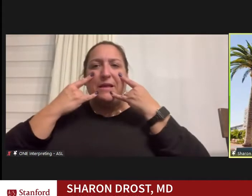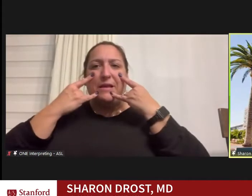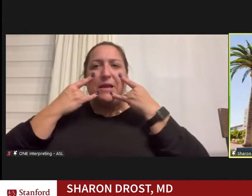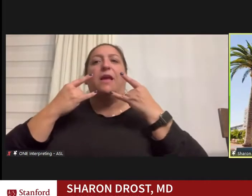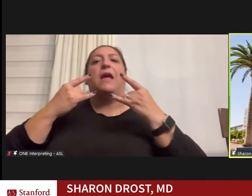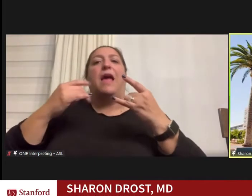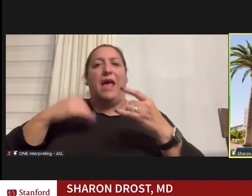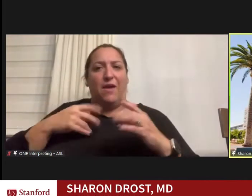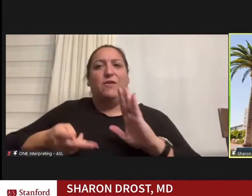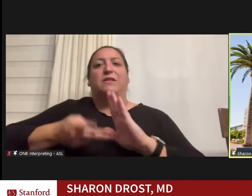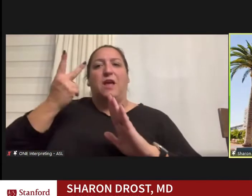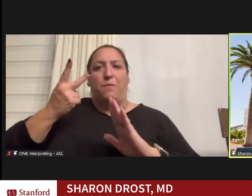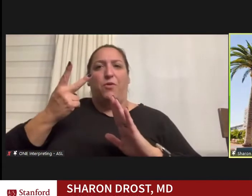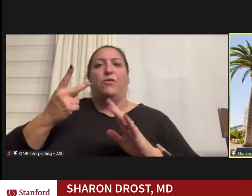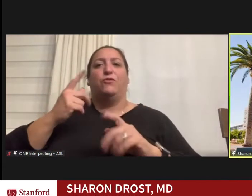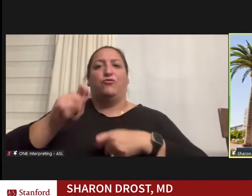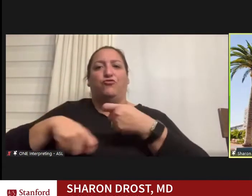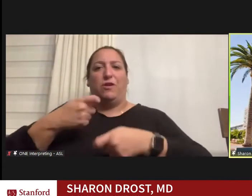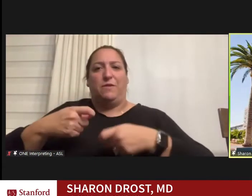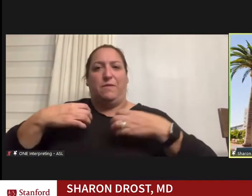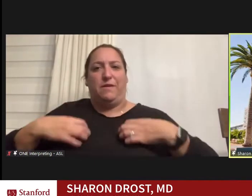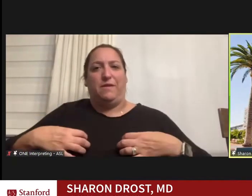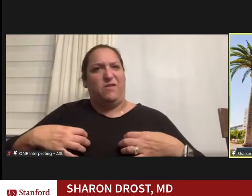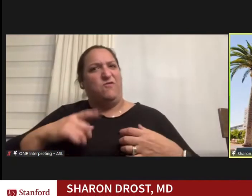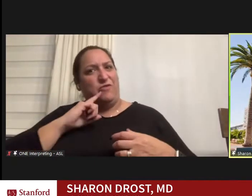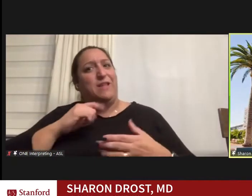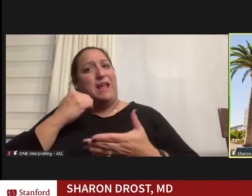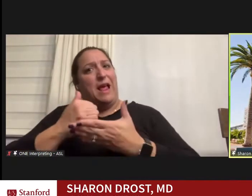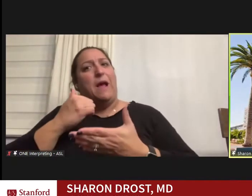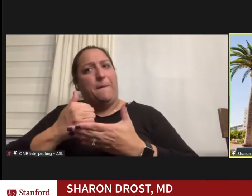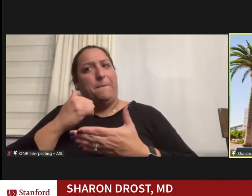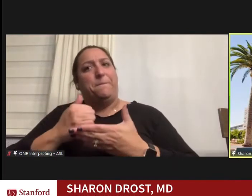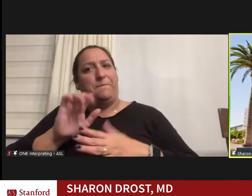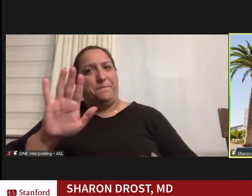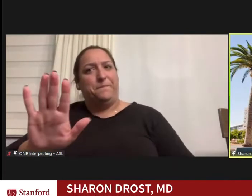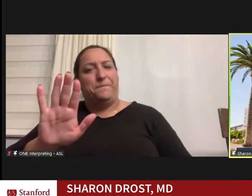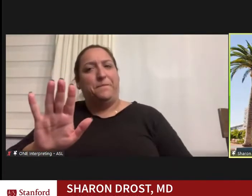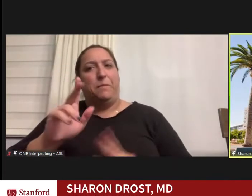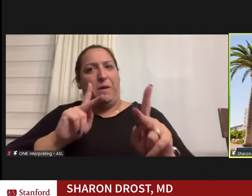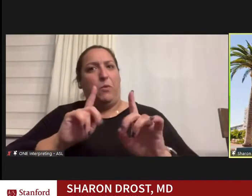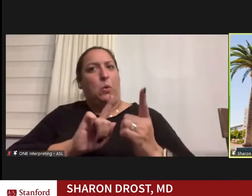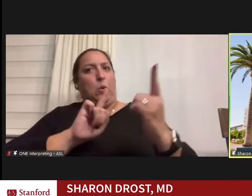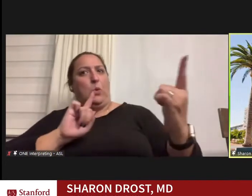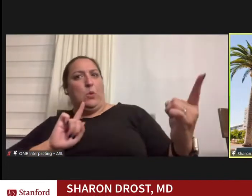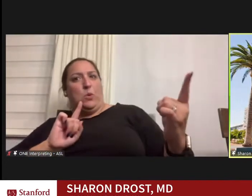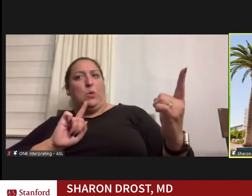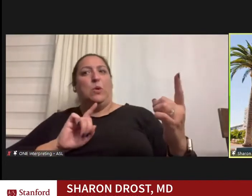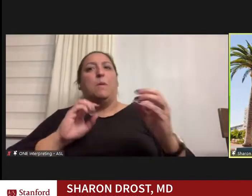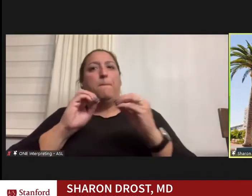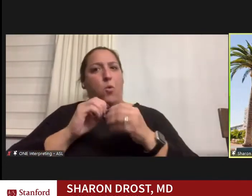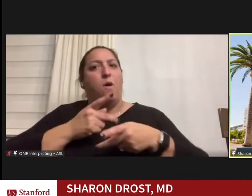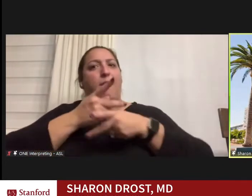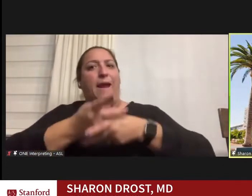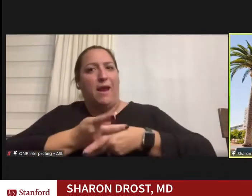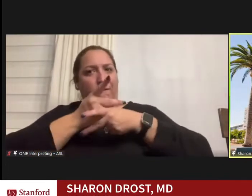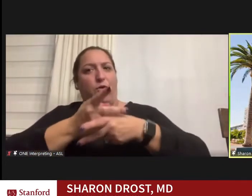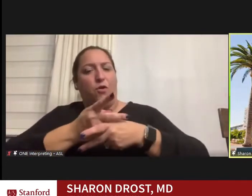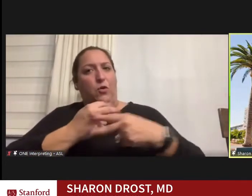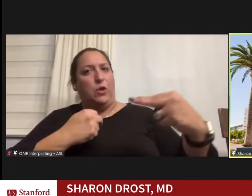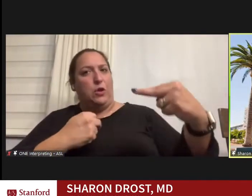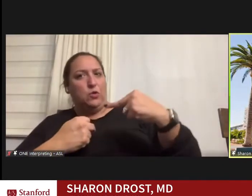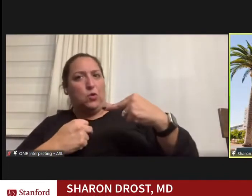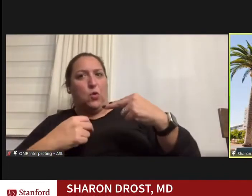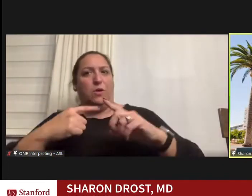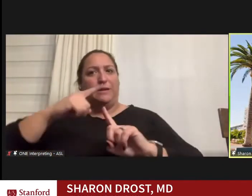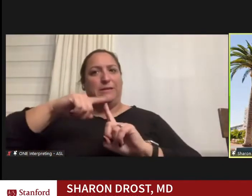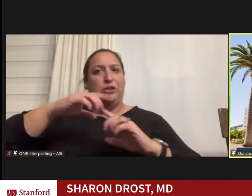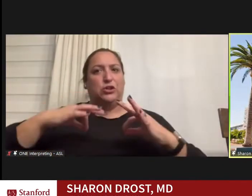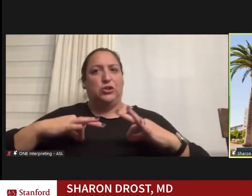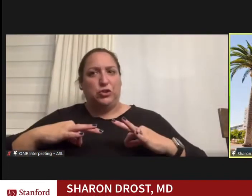And it really did seem to help, because people are more careful with covering their coughs and their